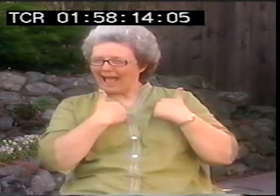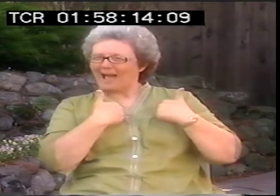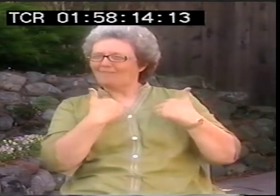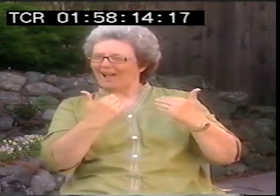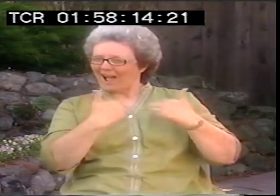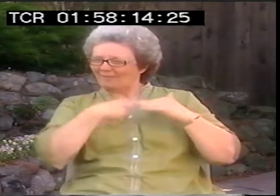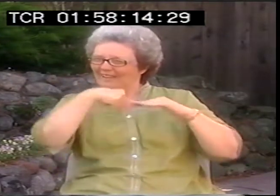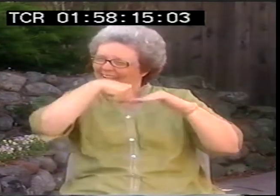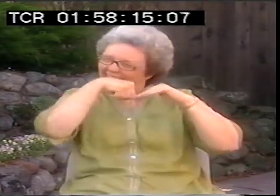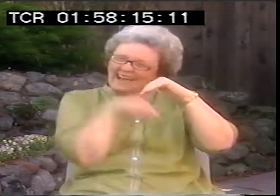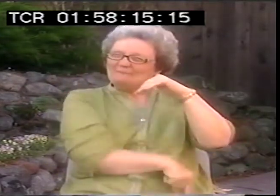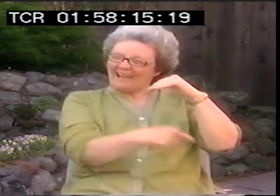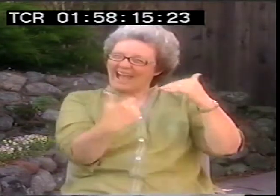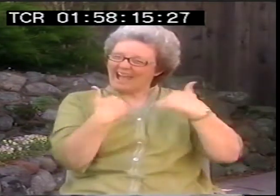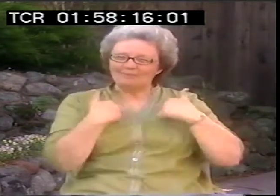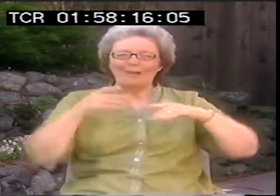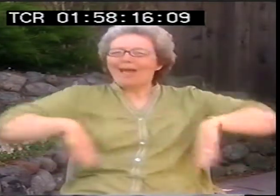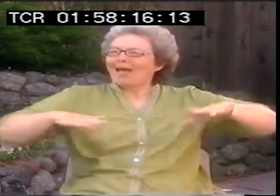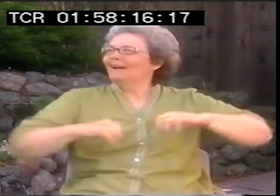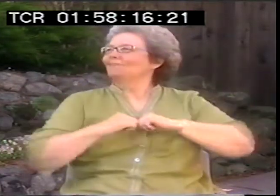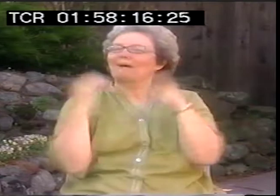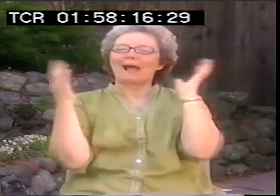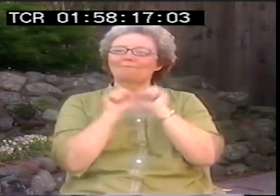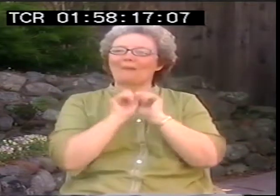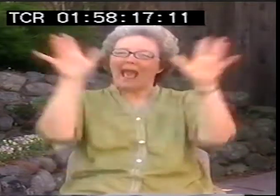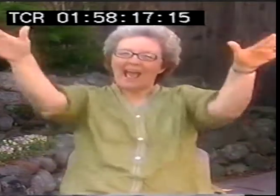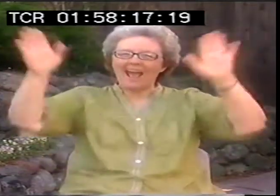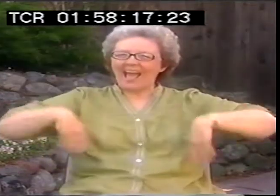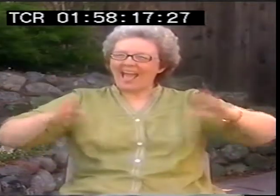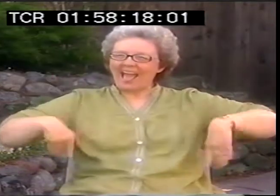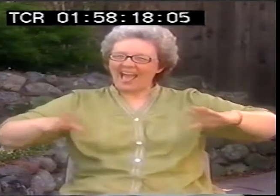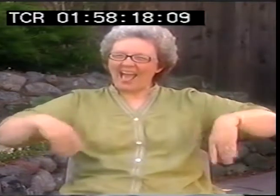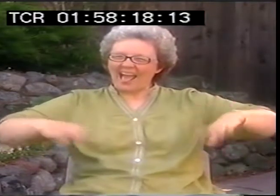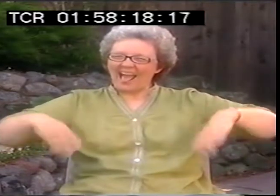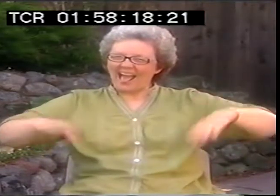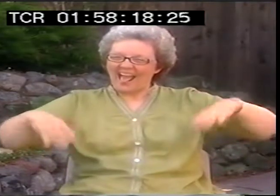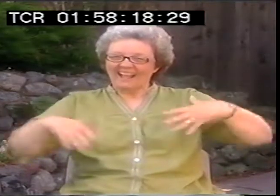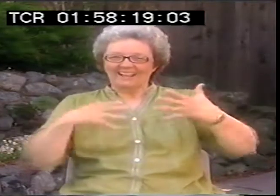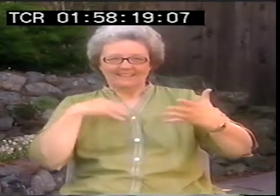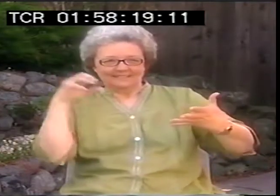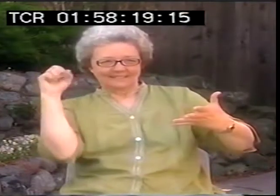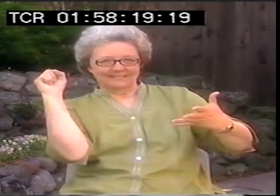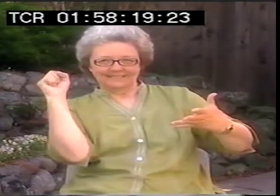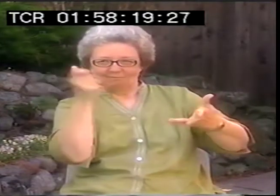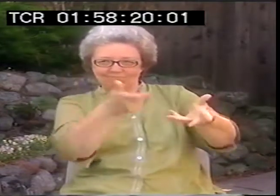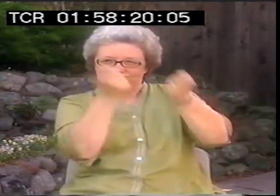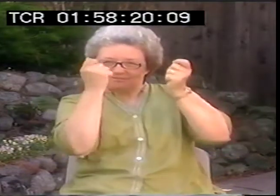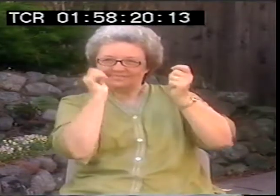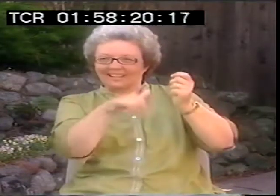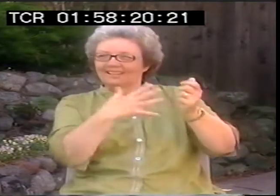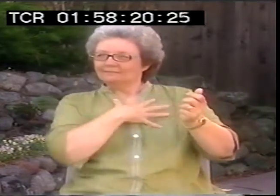You're not really getting anything of the profound ideas that are there. And that hadn't been blown off the top yet.